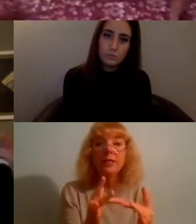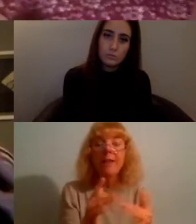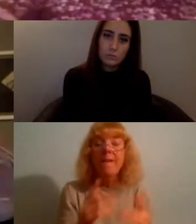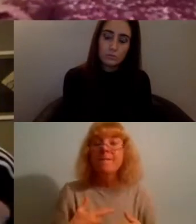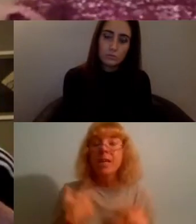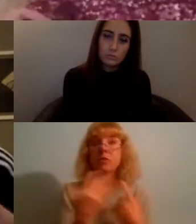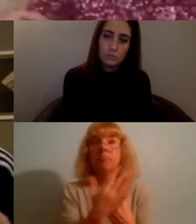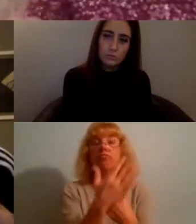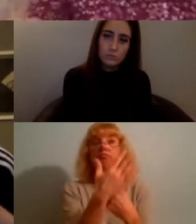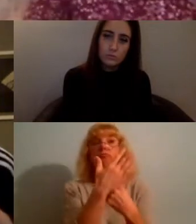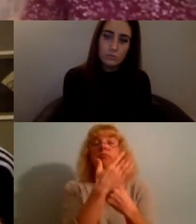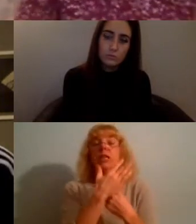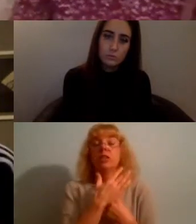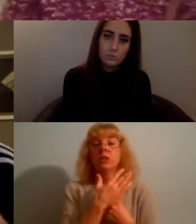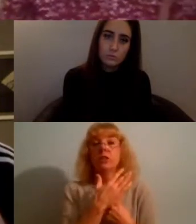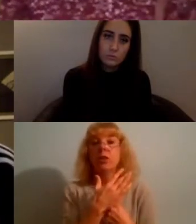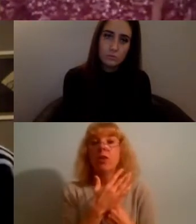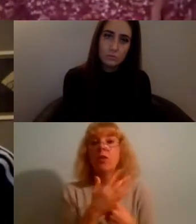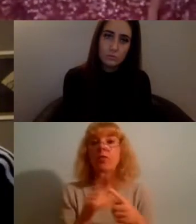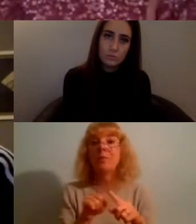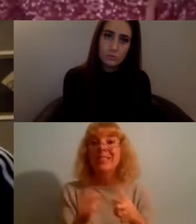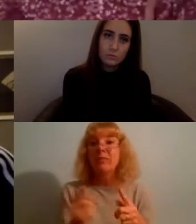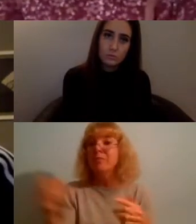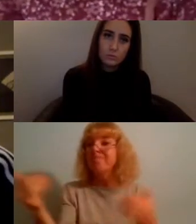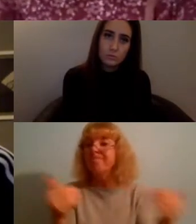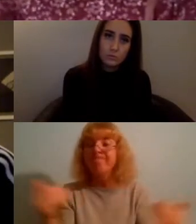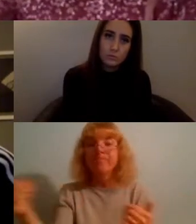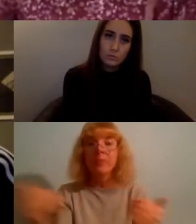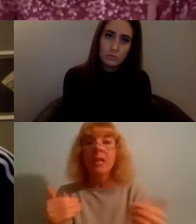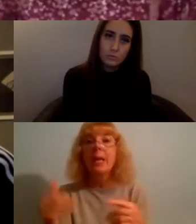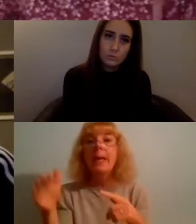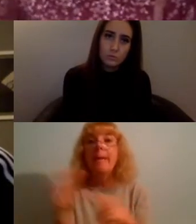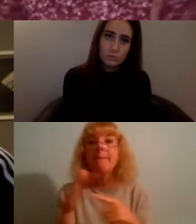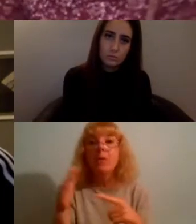coming from different angles so I think it's really important to get rooted in like what